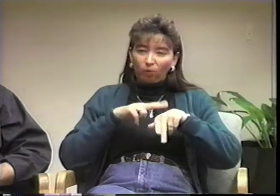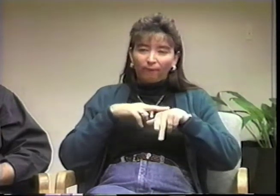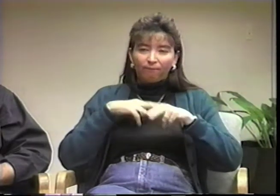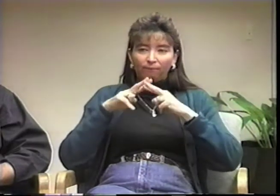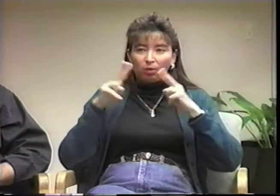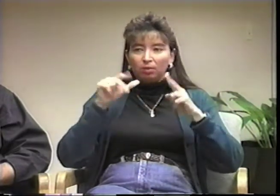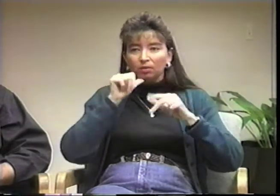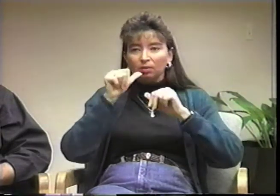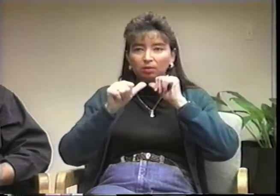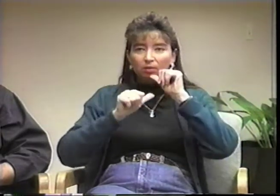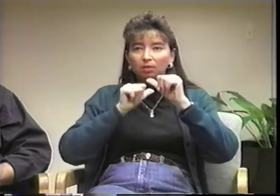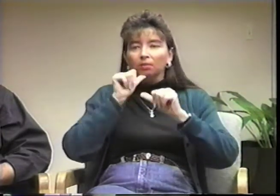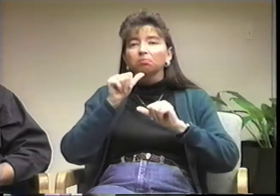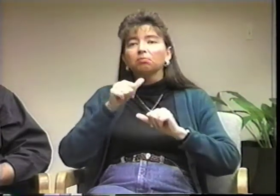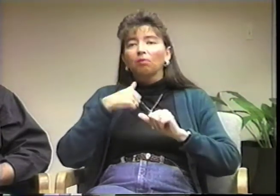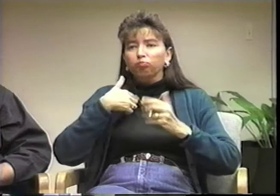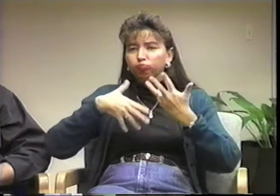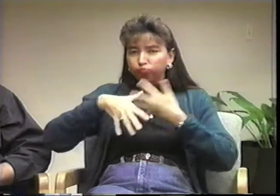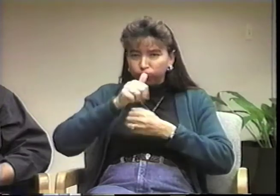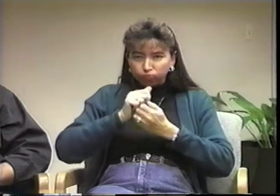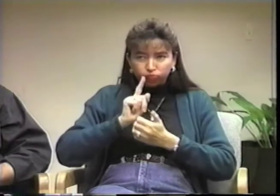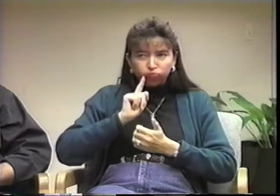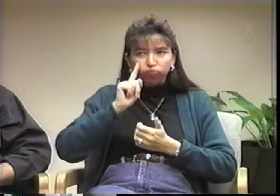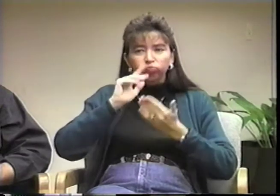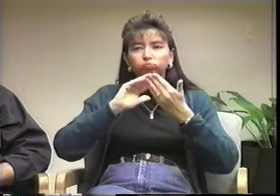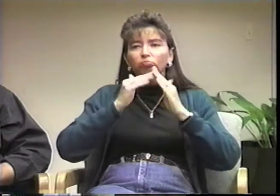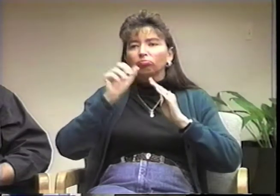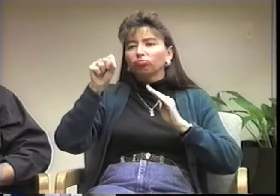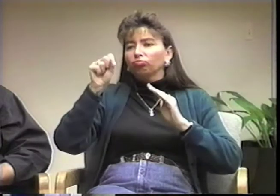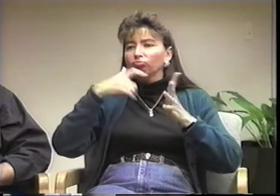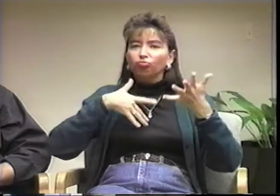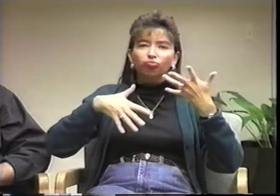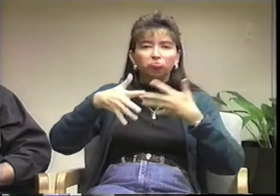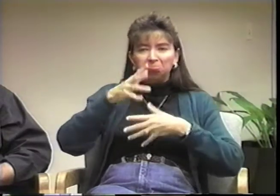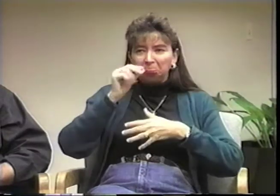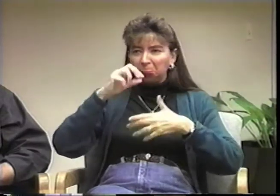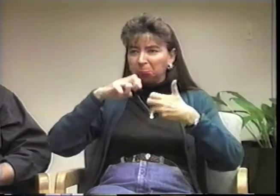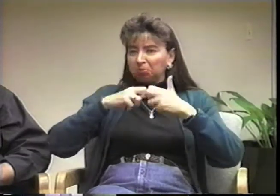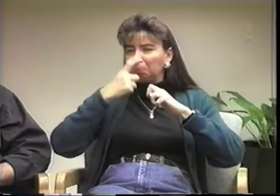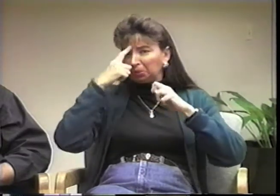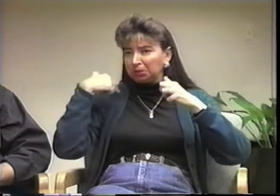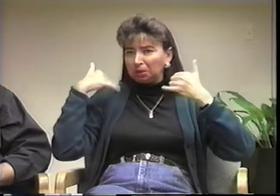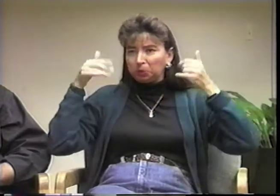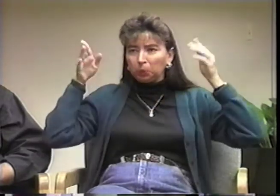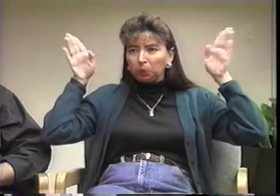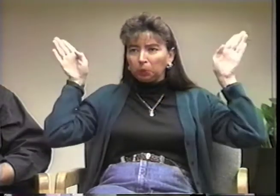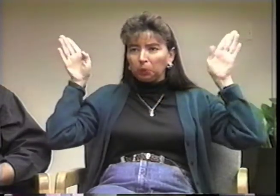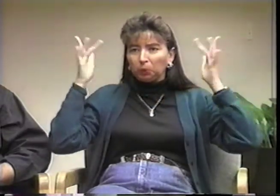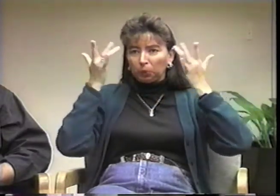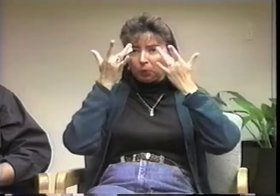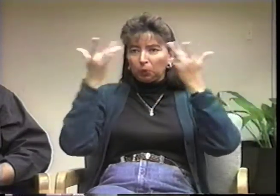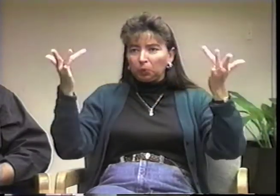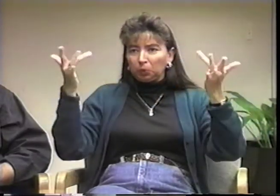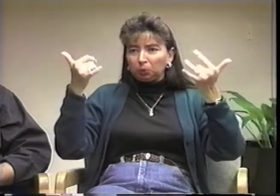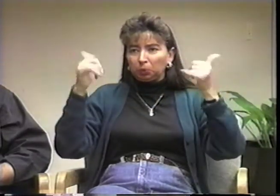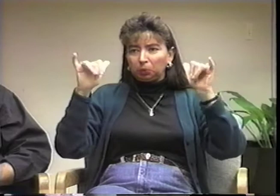but my field of vision would become very narrow. Of course, I was very much in denial at that point,